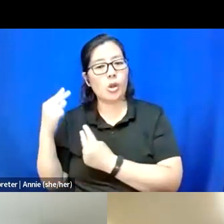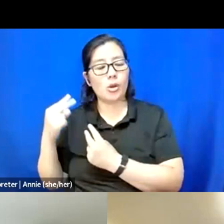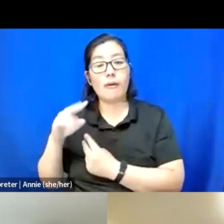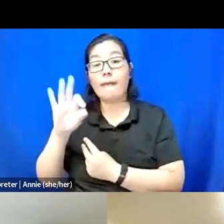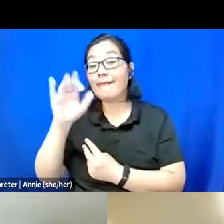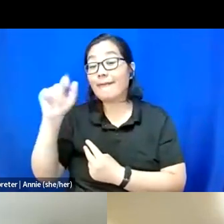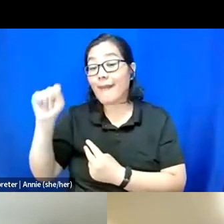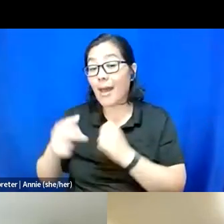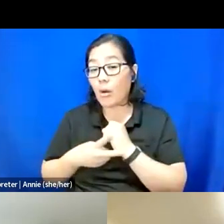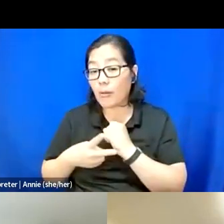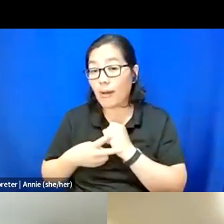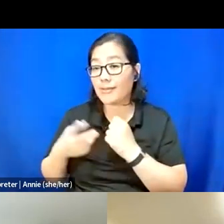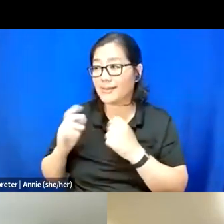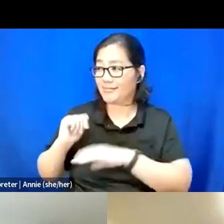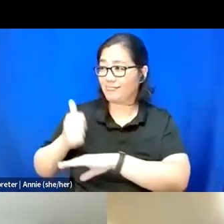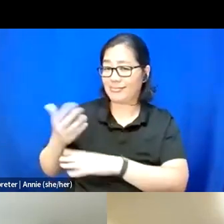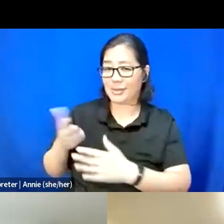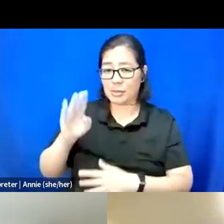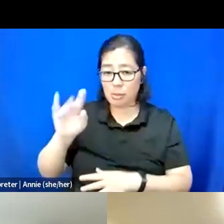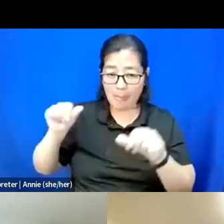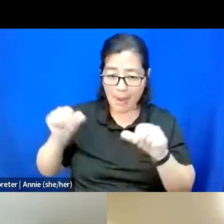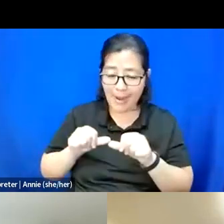in the Bay, some disability archives.